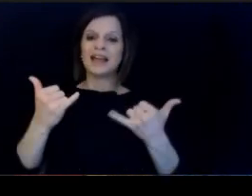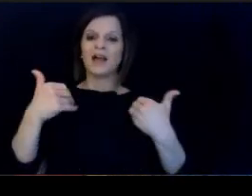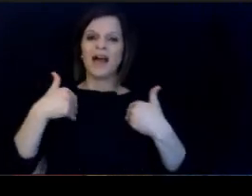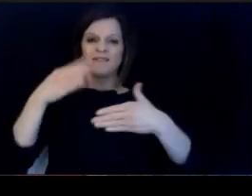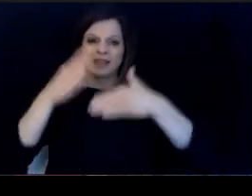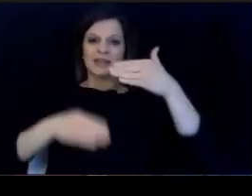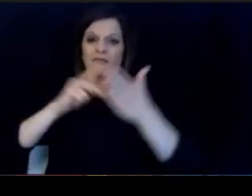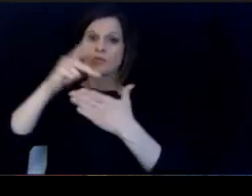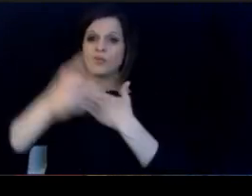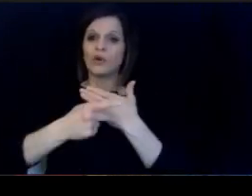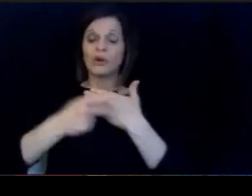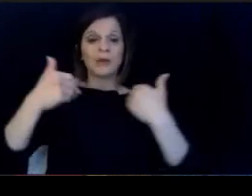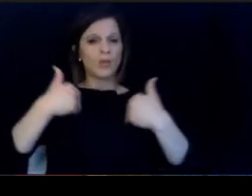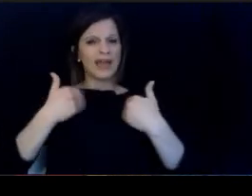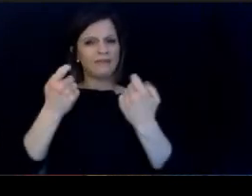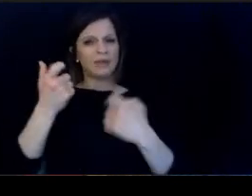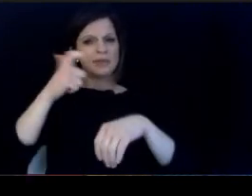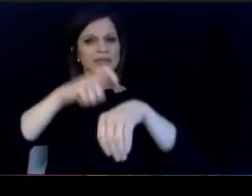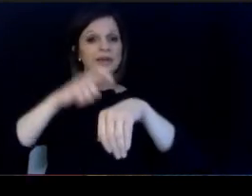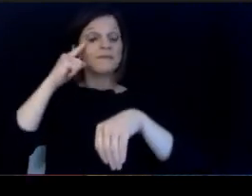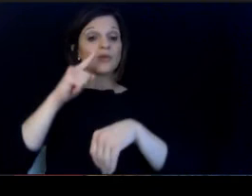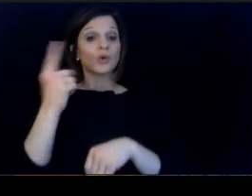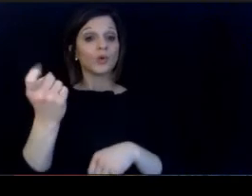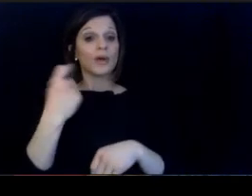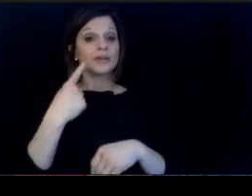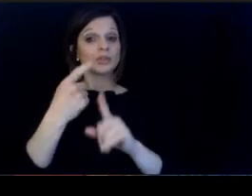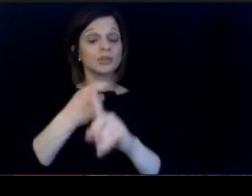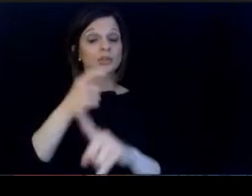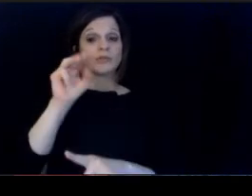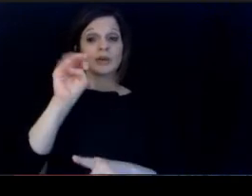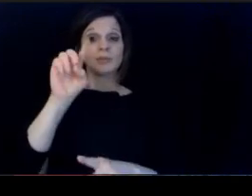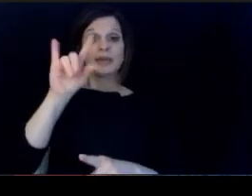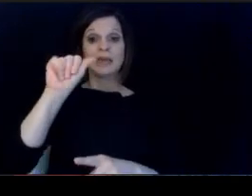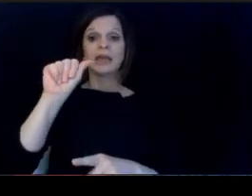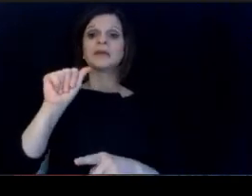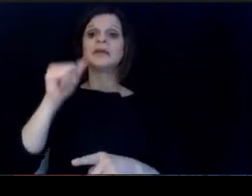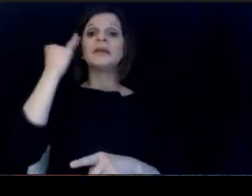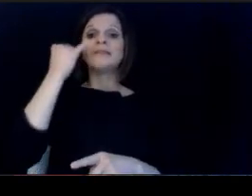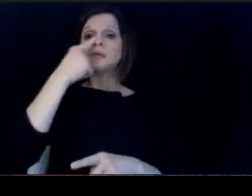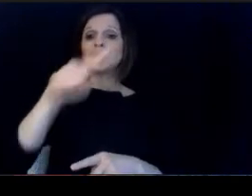time for questions for from the media. Be sure and. type those in the Q&A box.